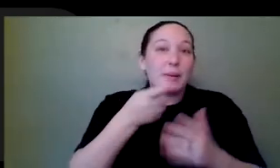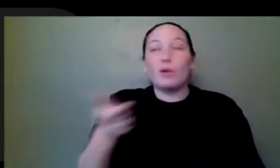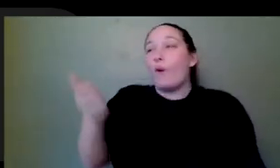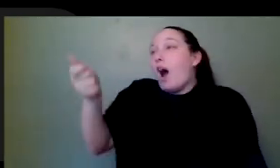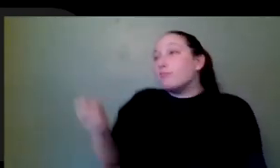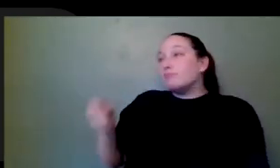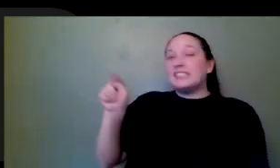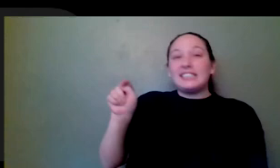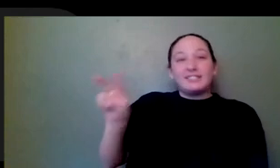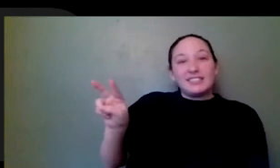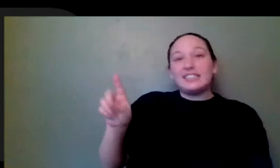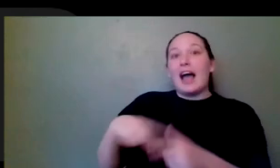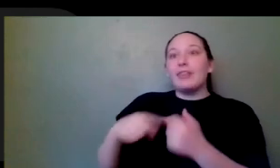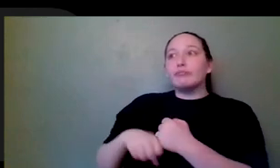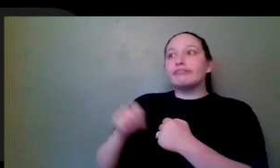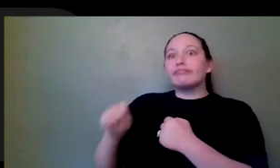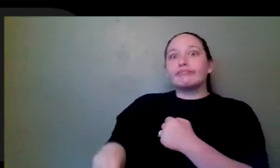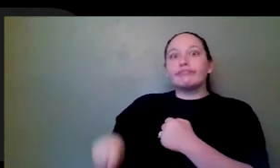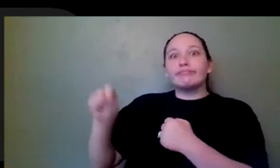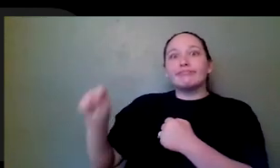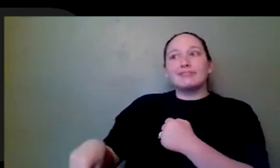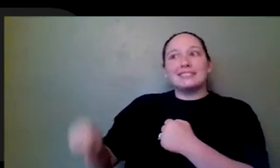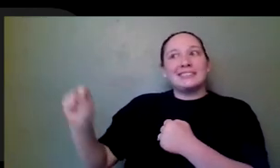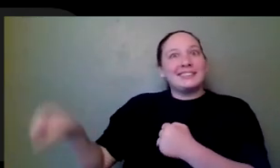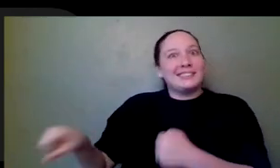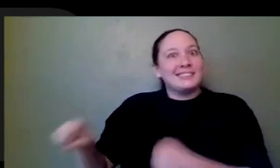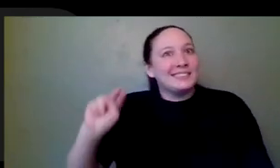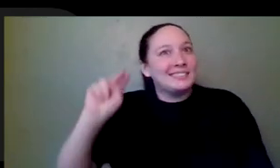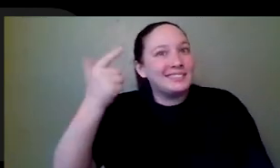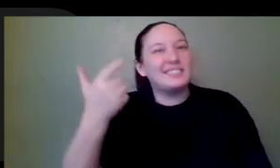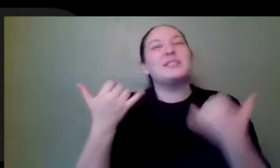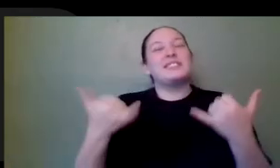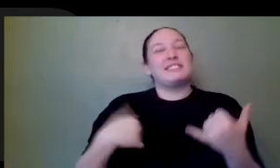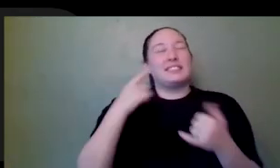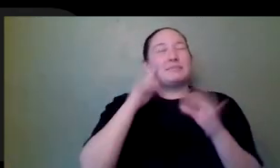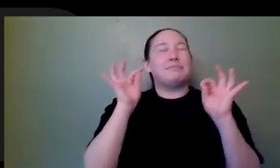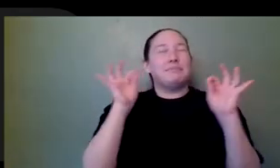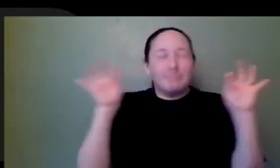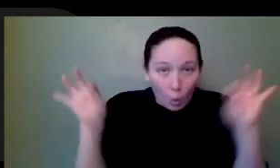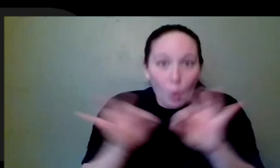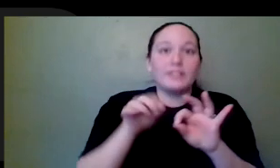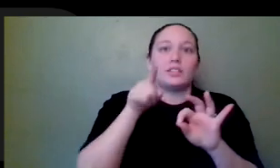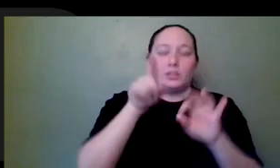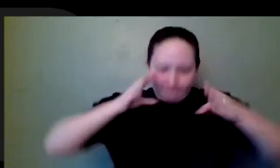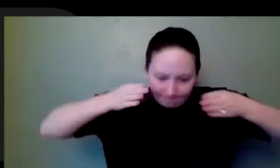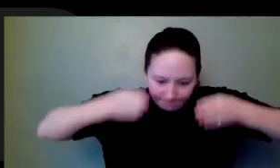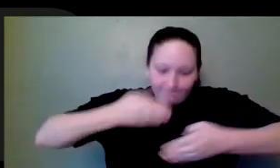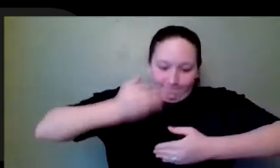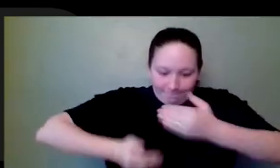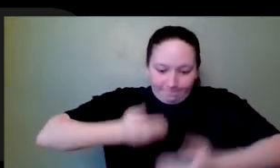No one's there to see that. So I would say now it's imperative that you are on top of your schedule and doing the best that you can to be as